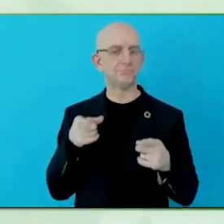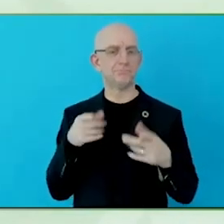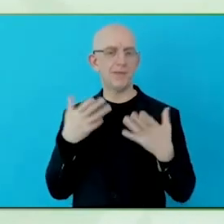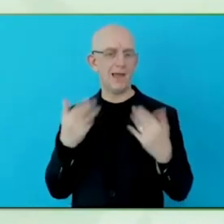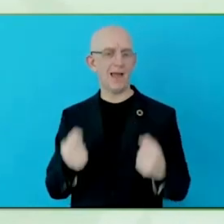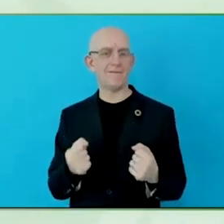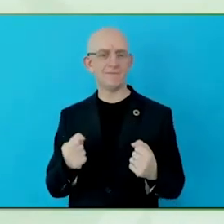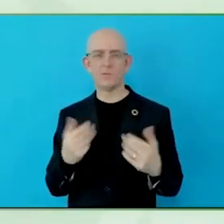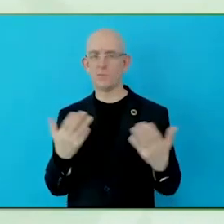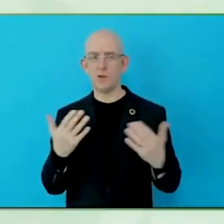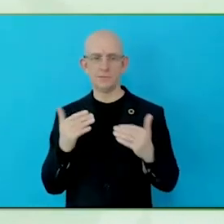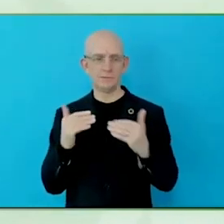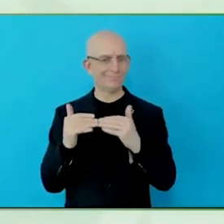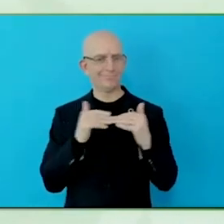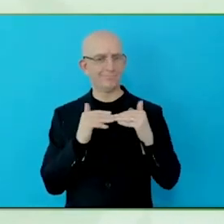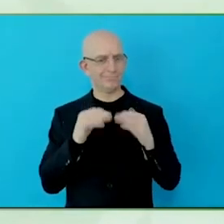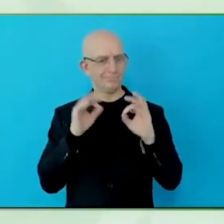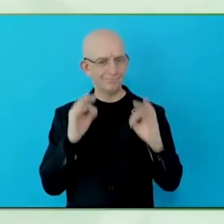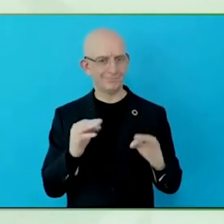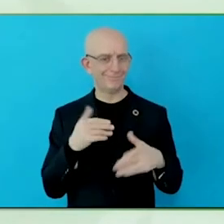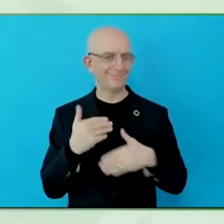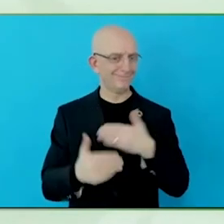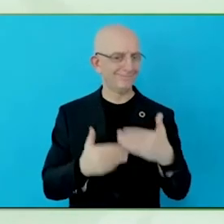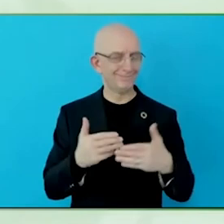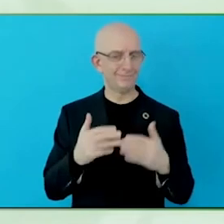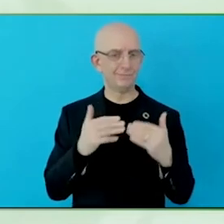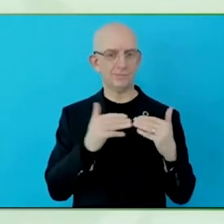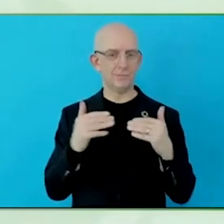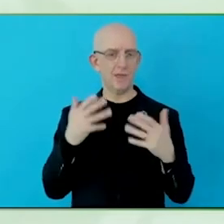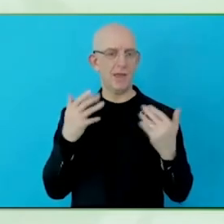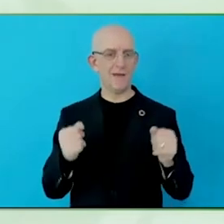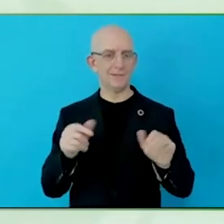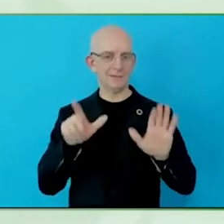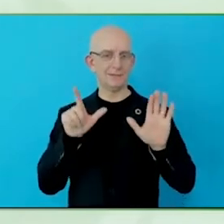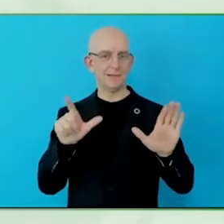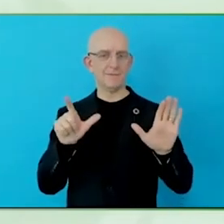across international jurisdictions, and there is a big effort there to